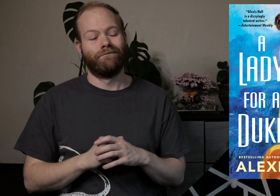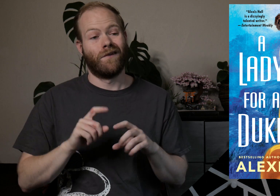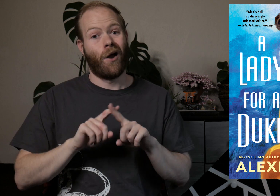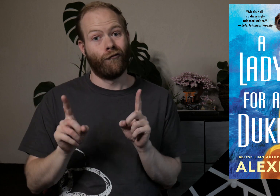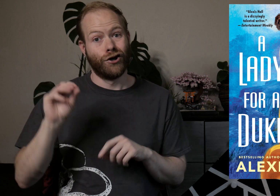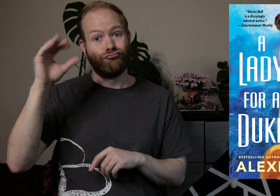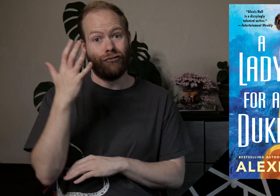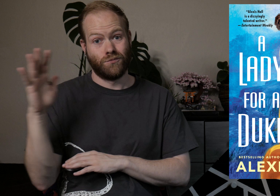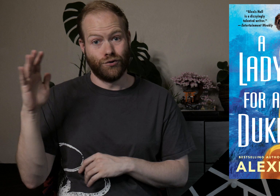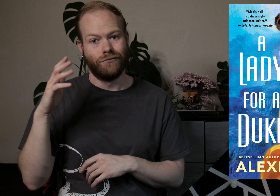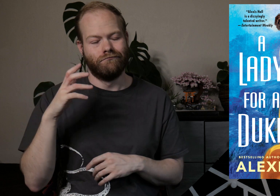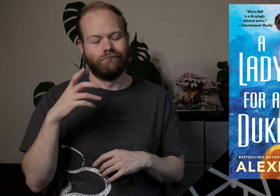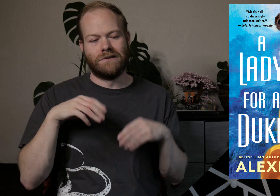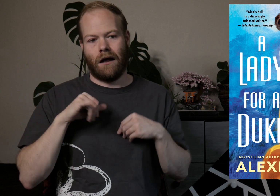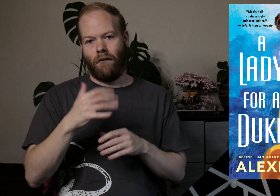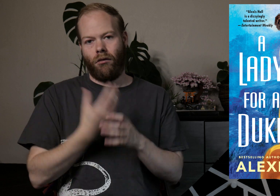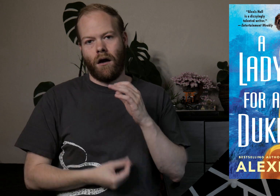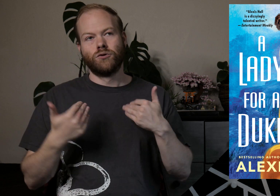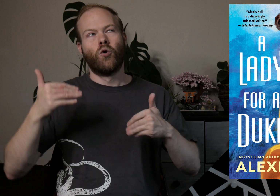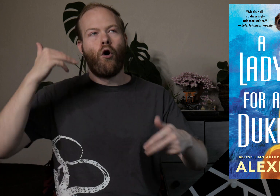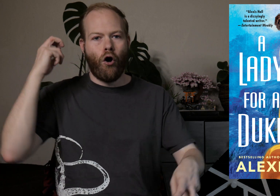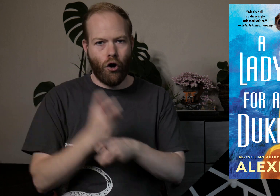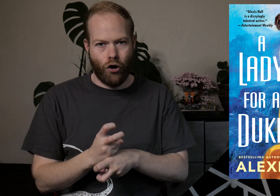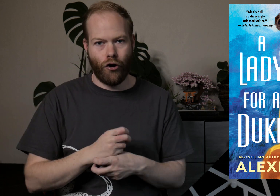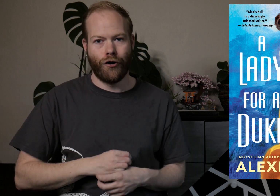However, Gracewood has taken the loss very hard.